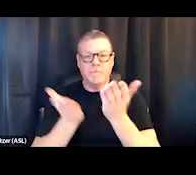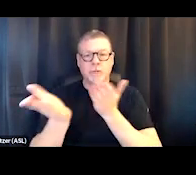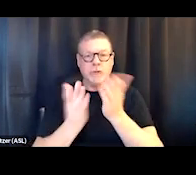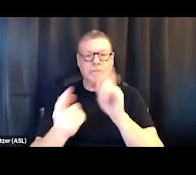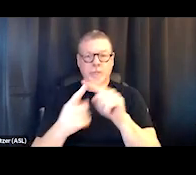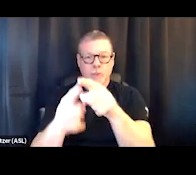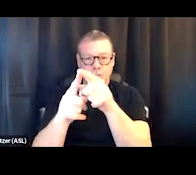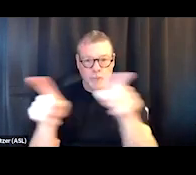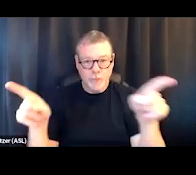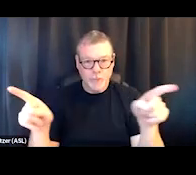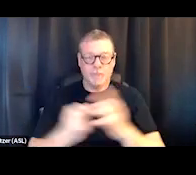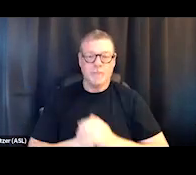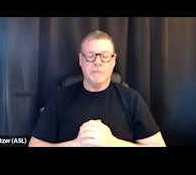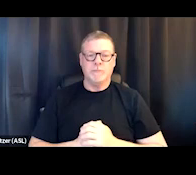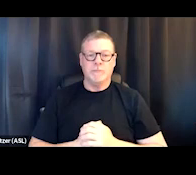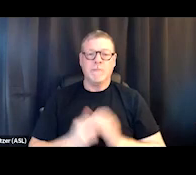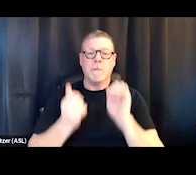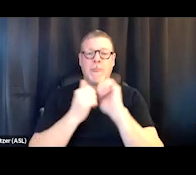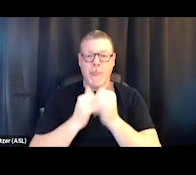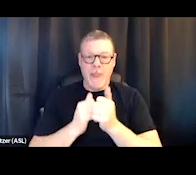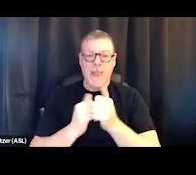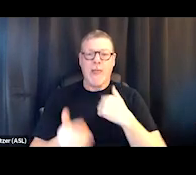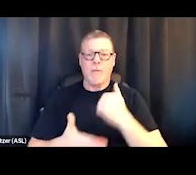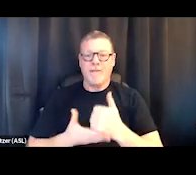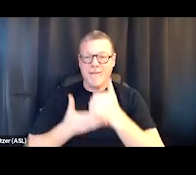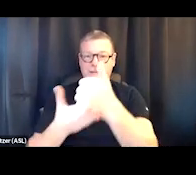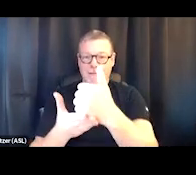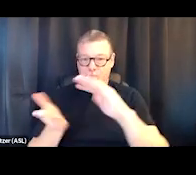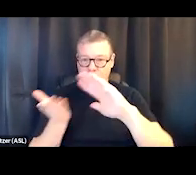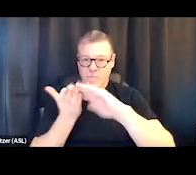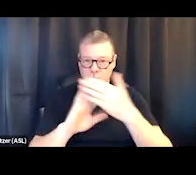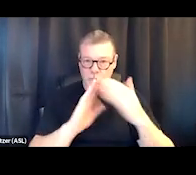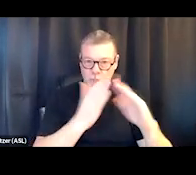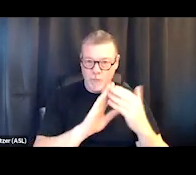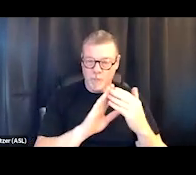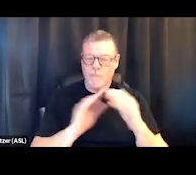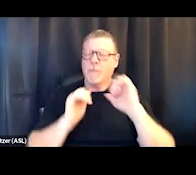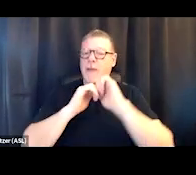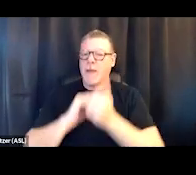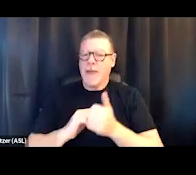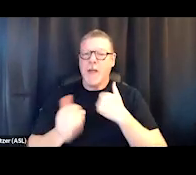within our mission? How can we be of service to the community? How can we be of service to your organization?